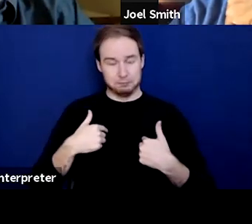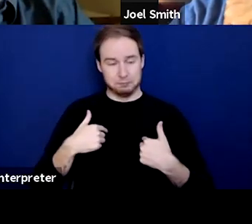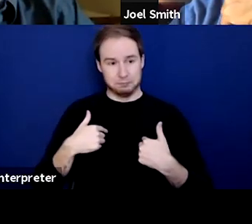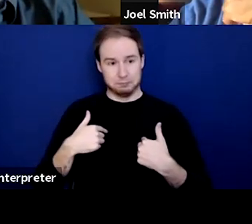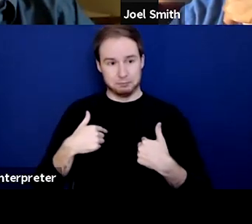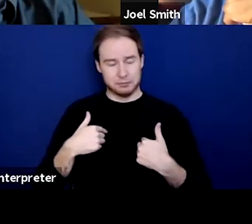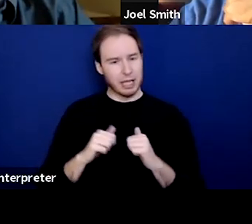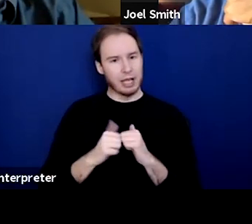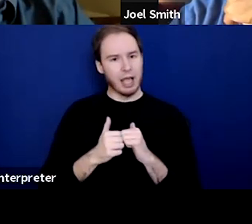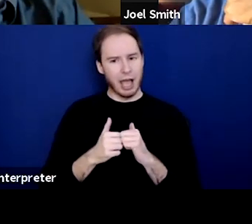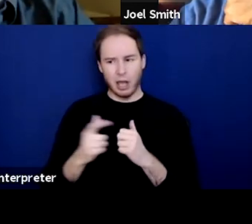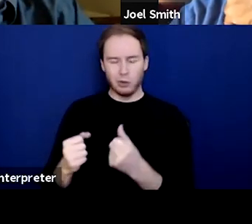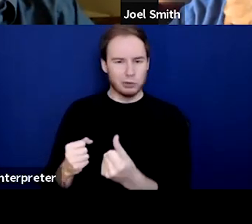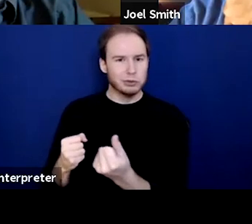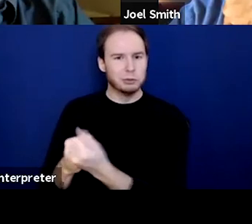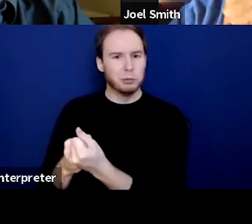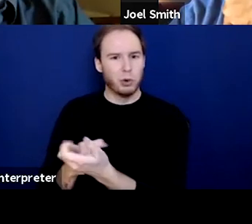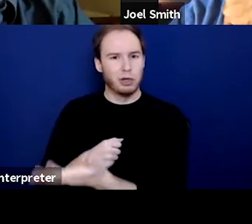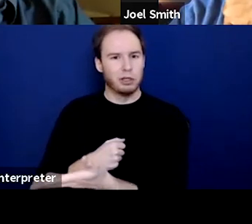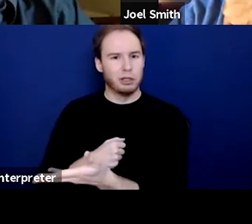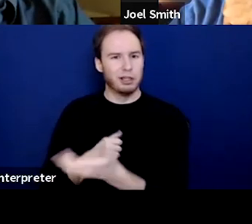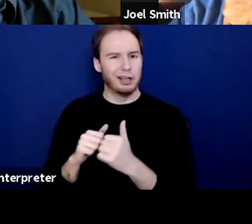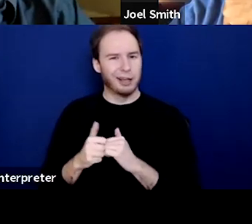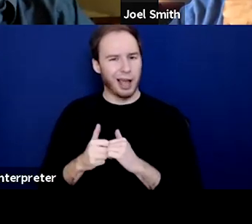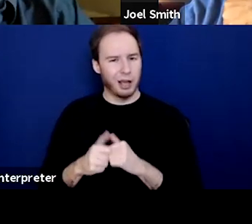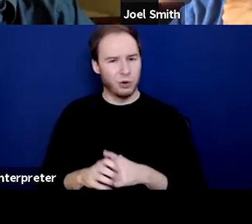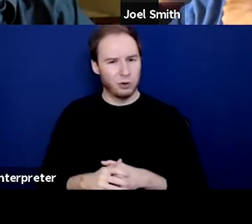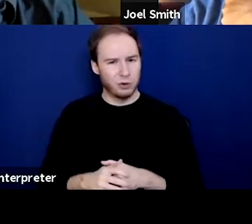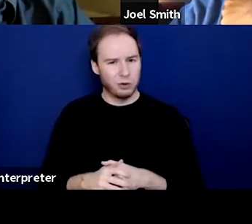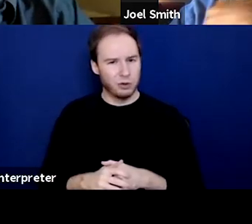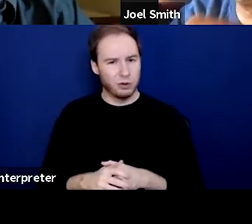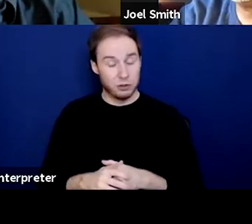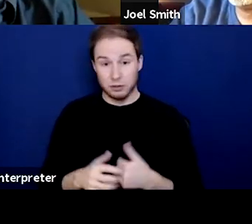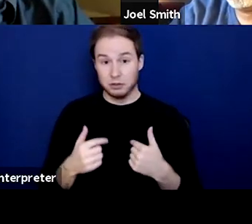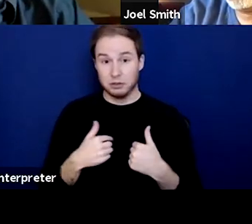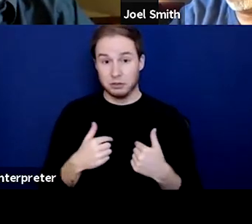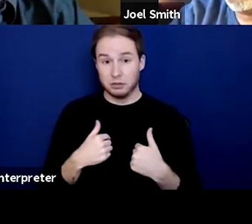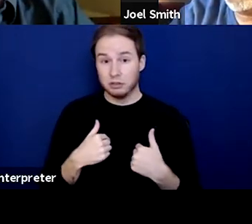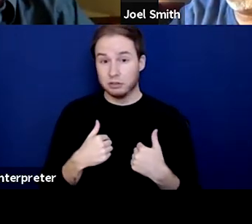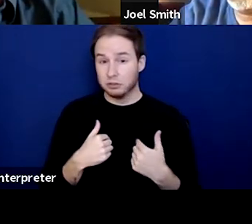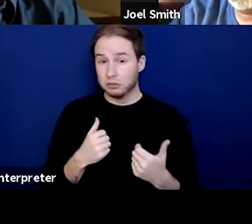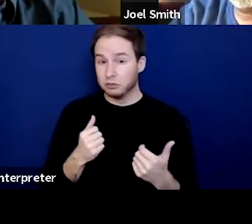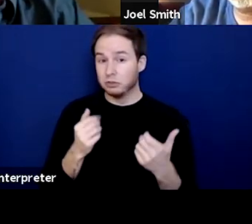How do you support that person? Right? And what I would tell you around the use